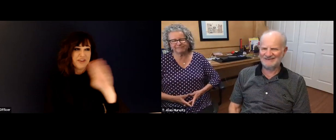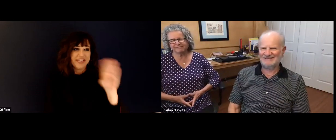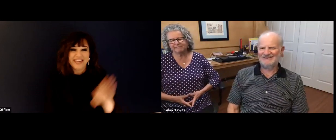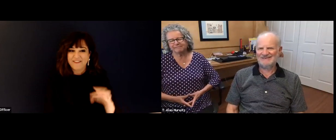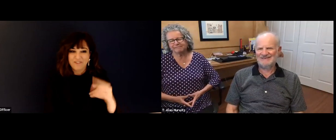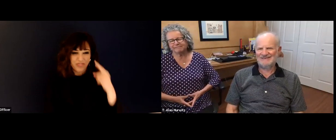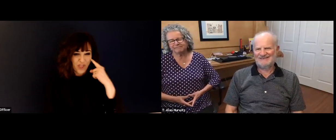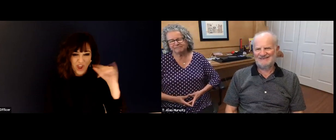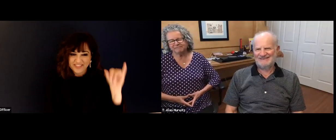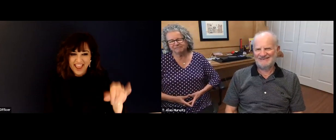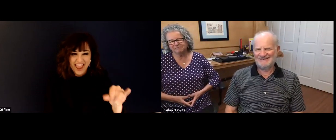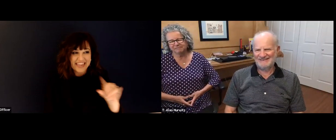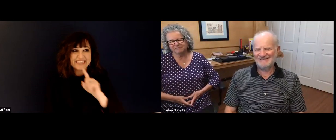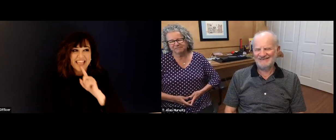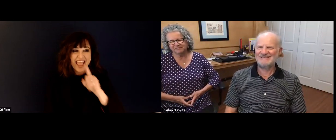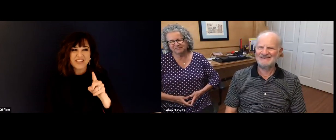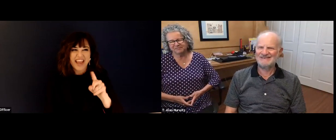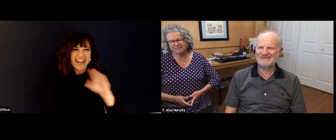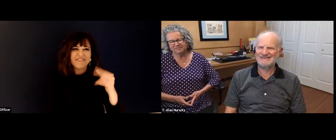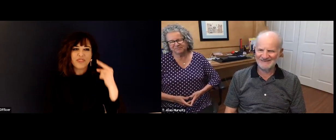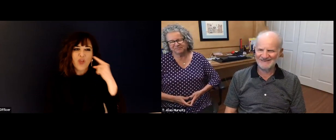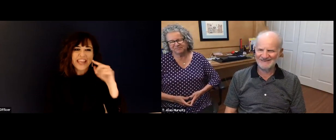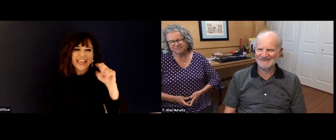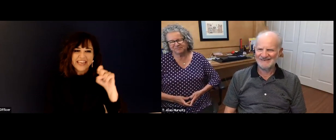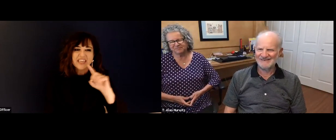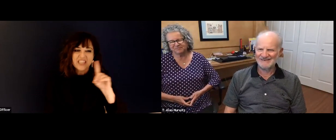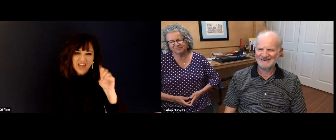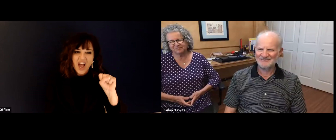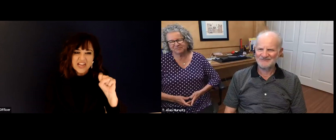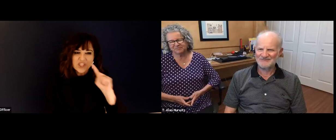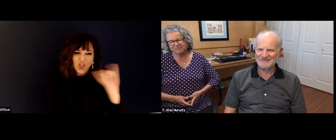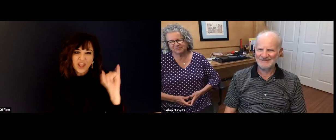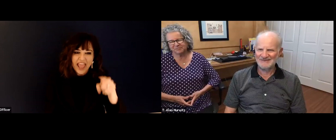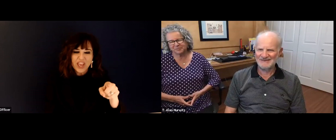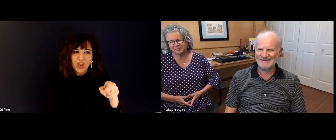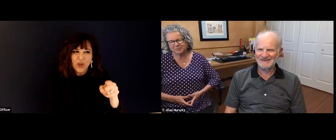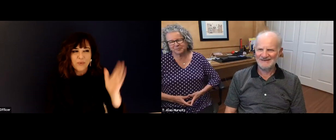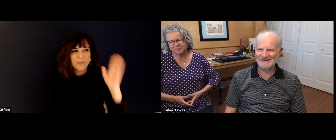students. So I would I would pick him if I could. If he were still alive.